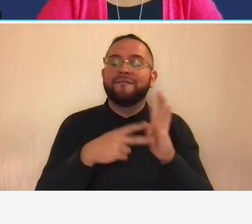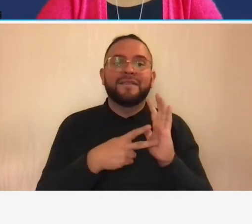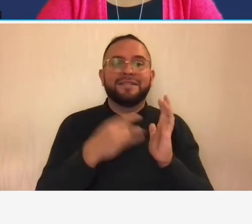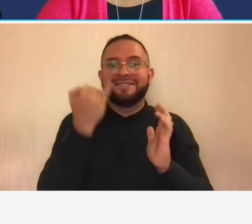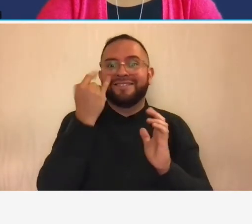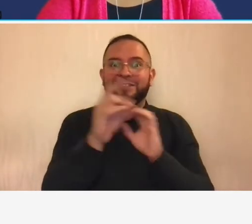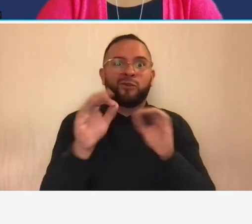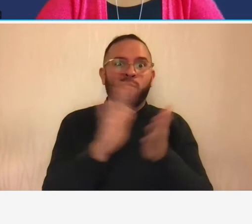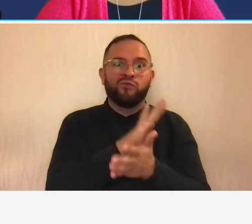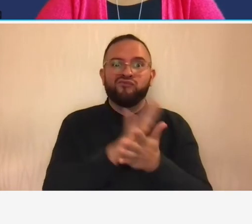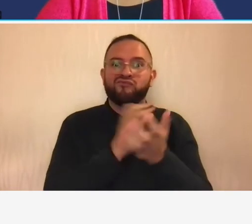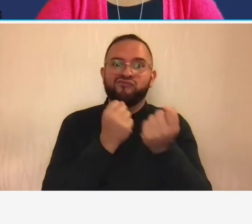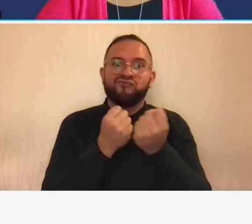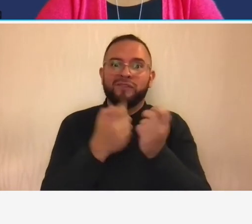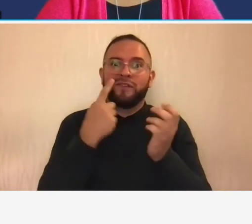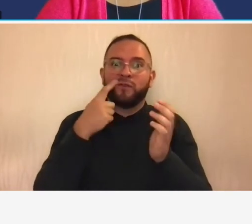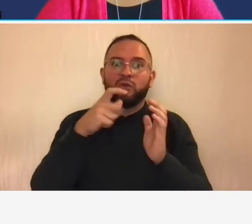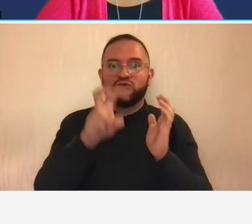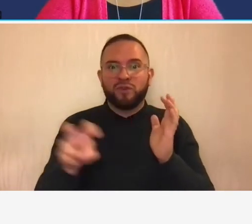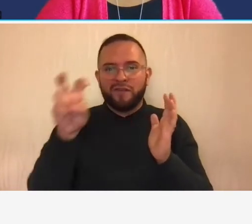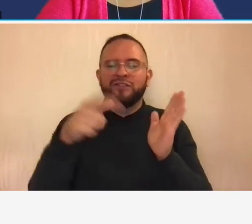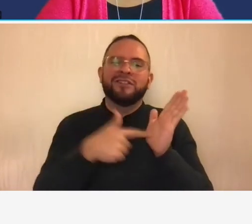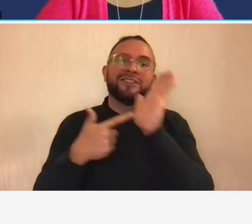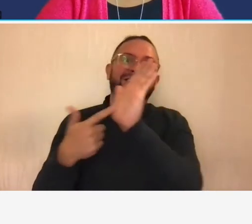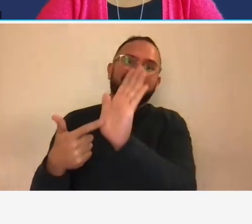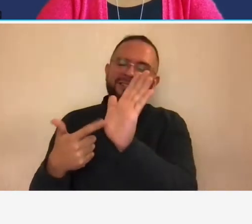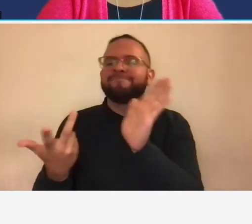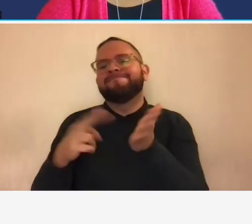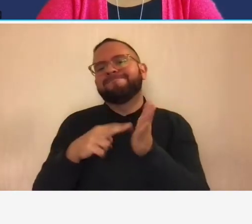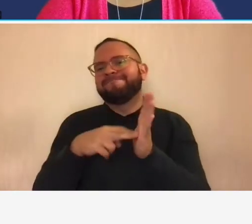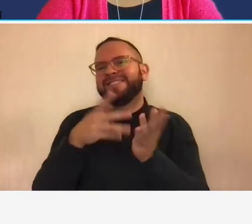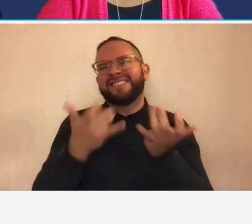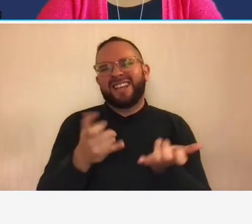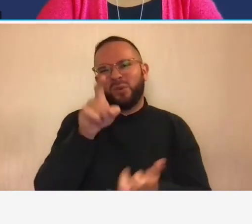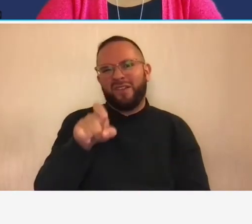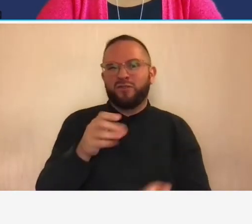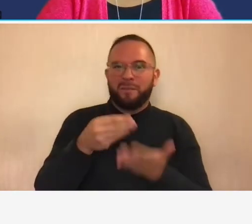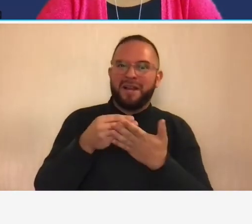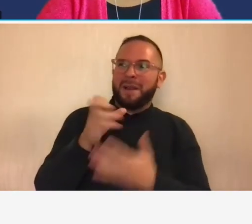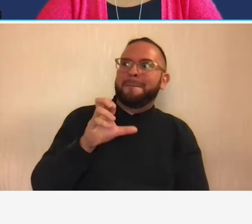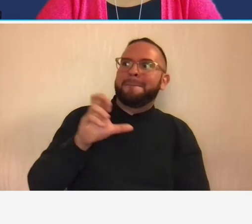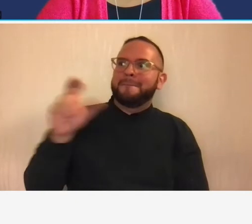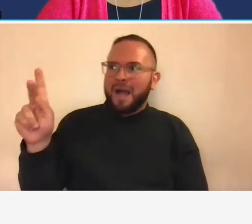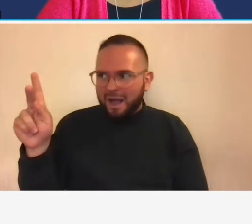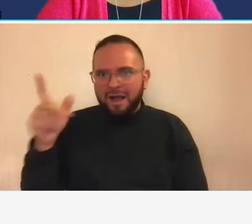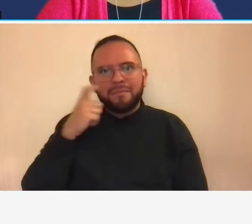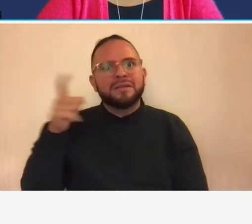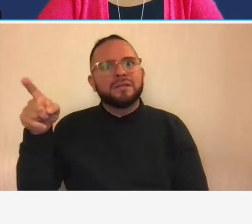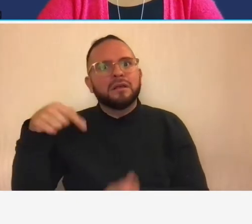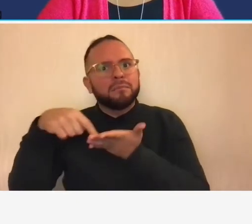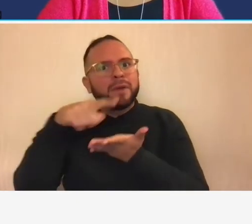for travel now you may have to reimburse ddot for those costs that were previously paid to you so